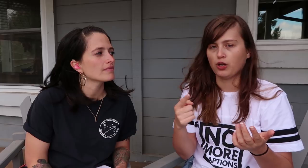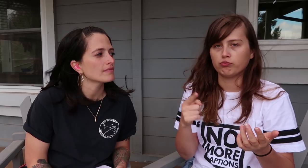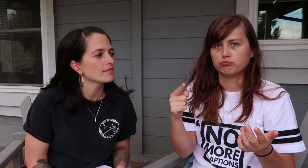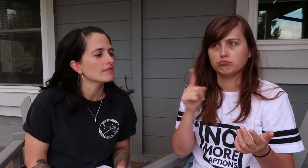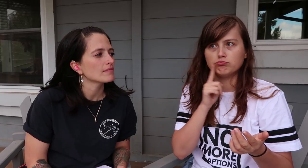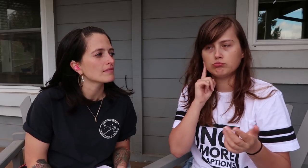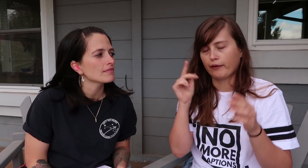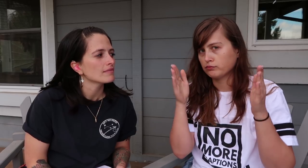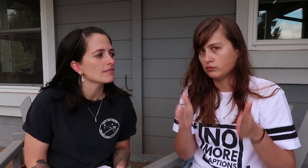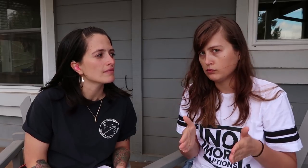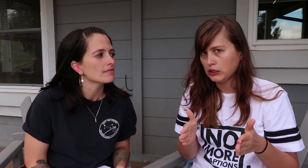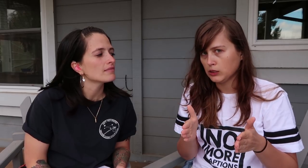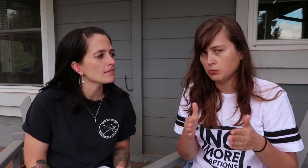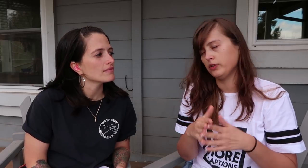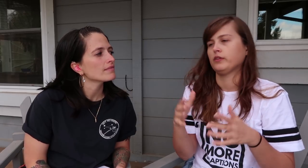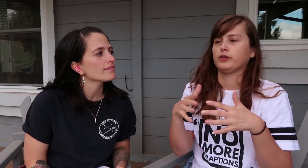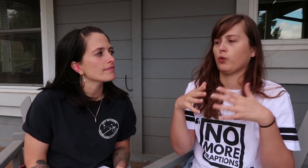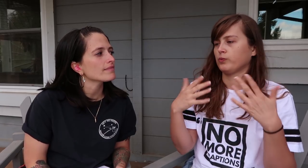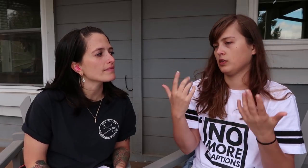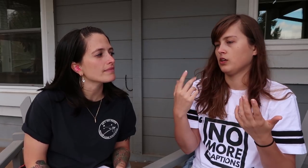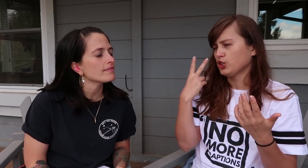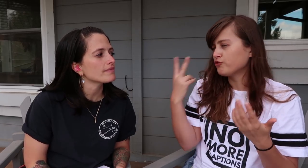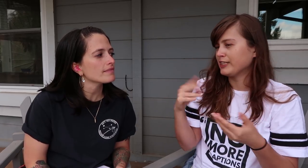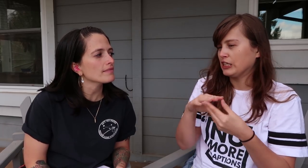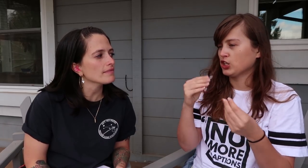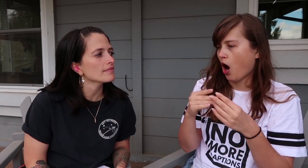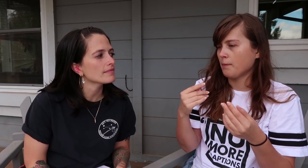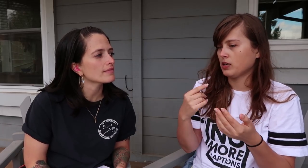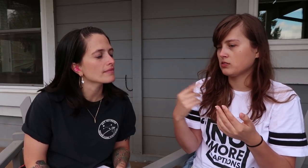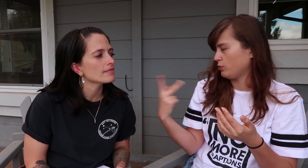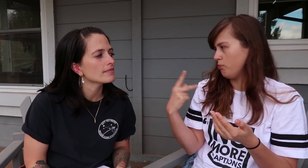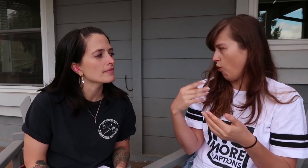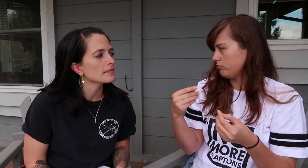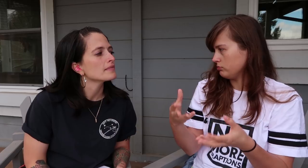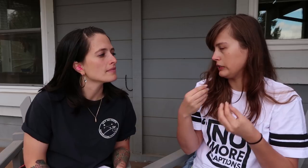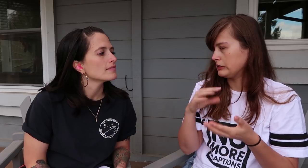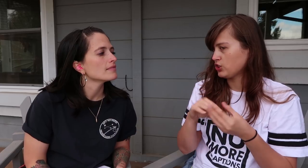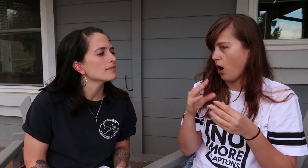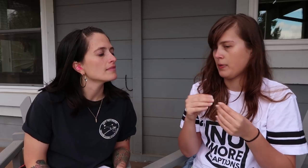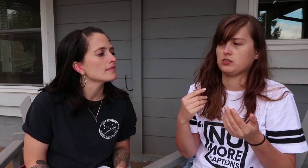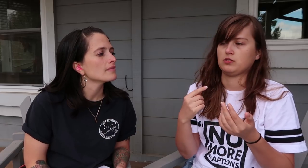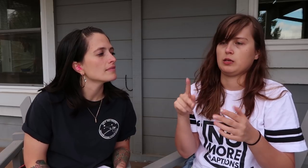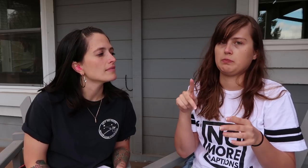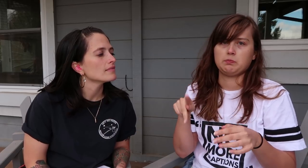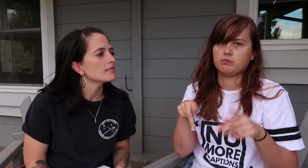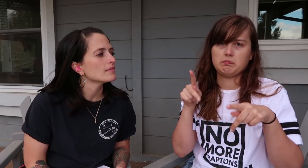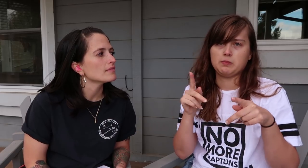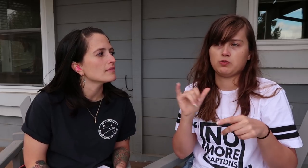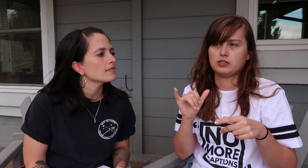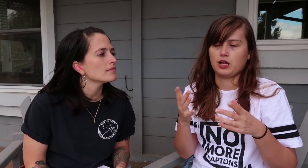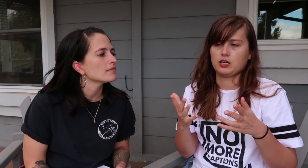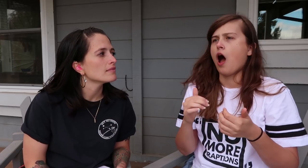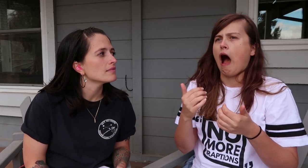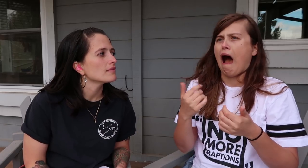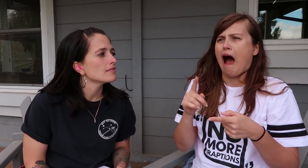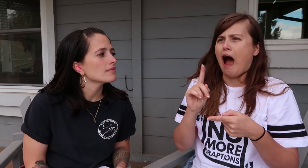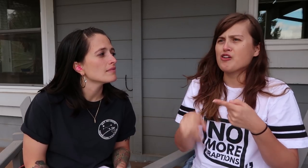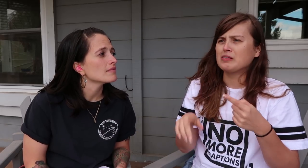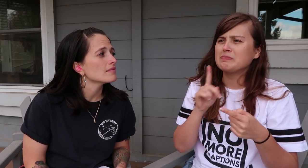So deaf people, we will get comments from people saying that they couldn’t,